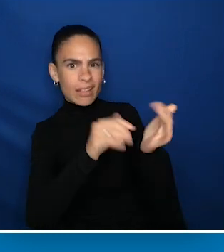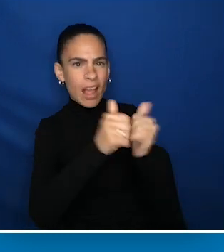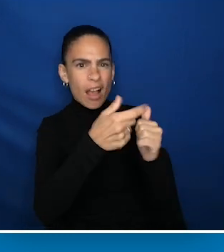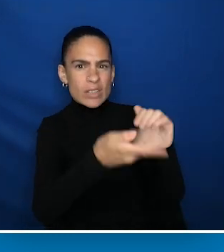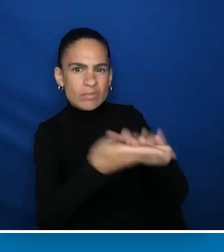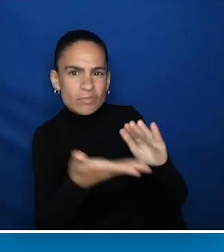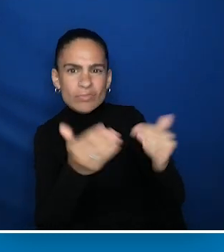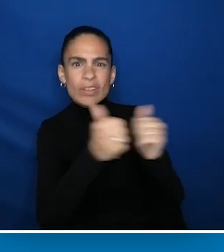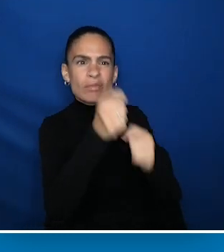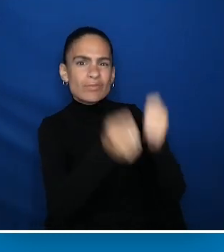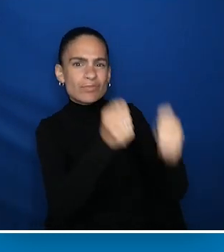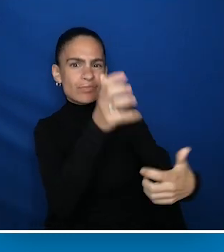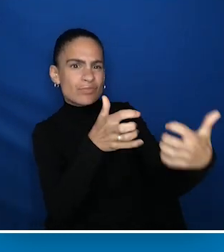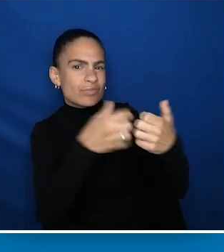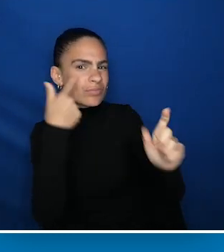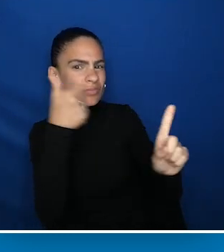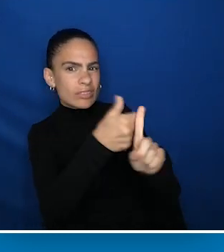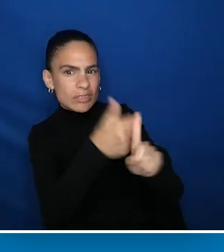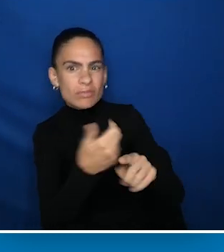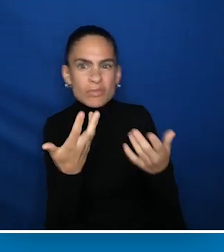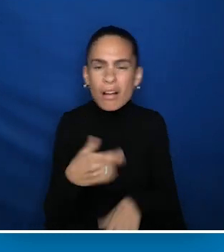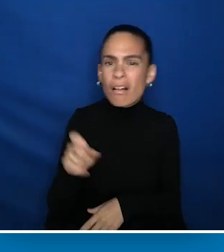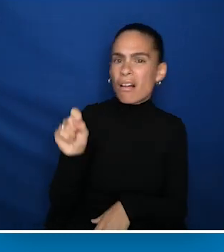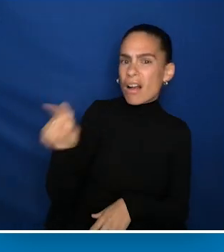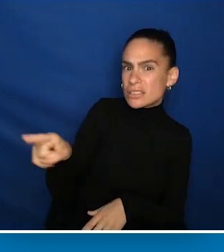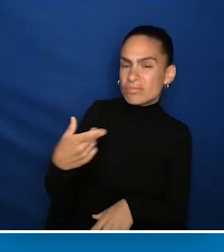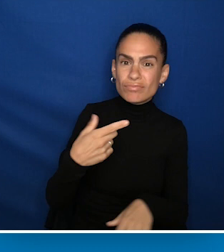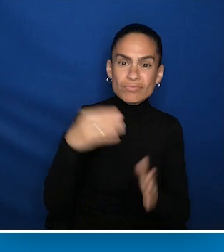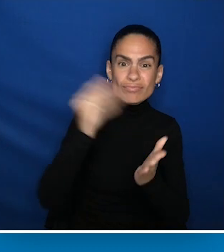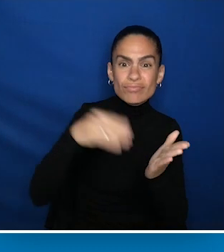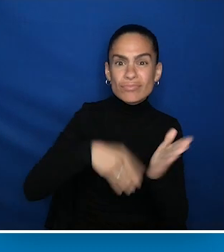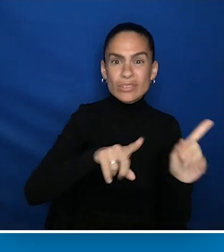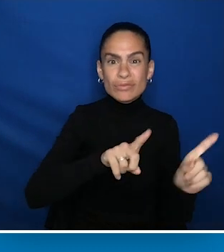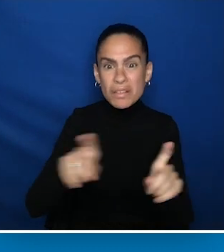or what adaptations they make on their own? Are we going to ask people to fill out a survey?